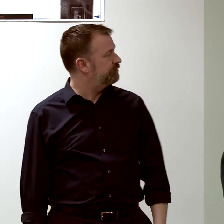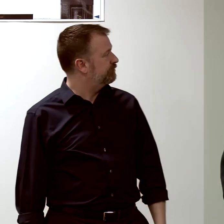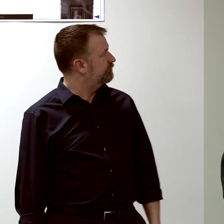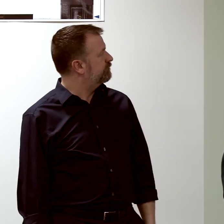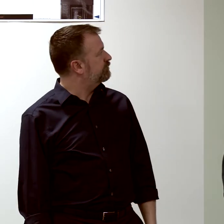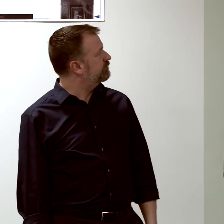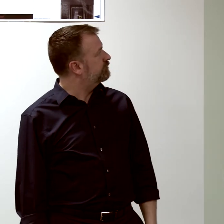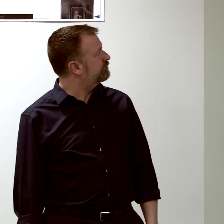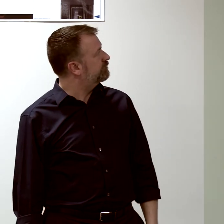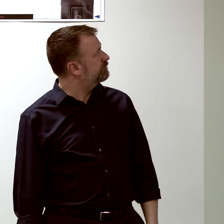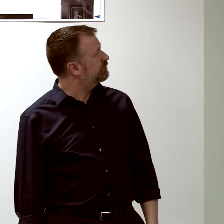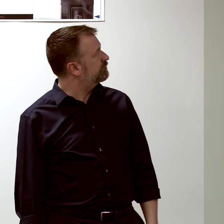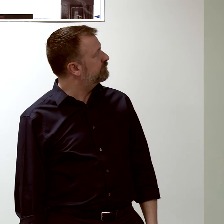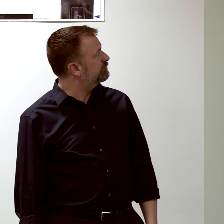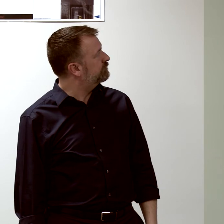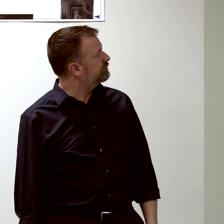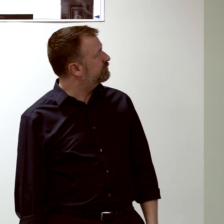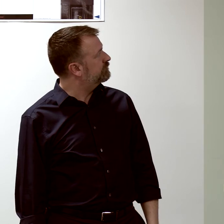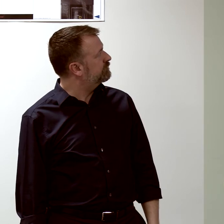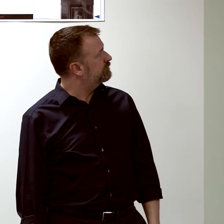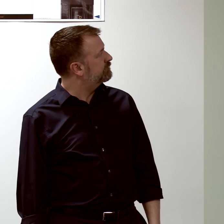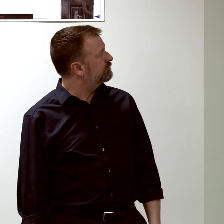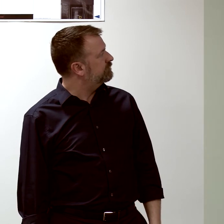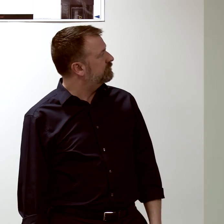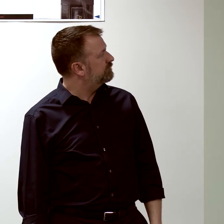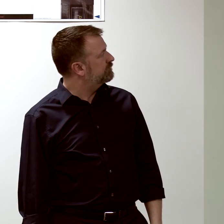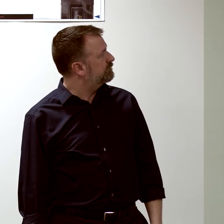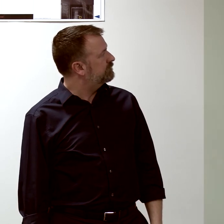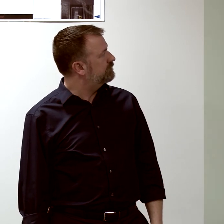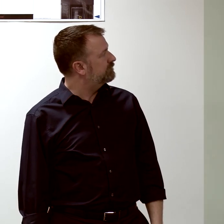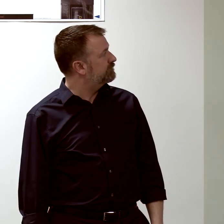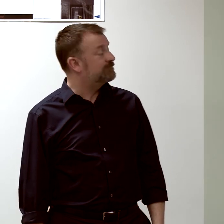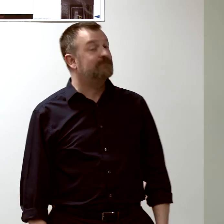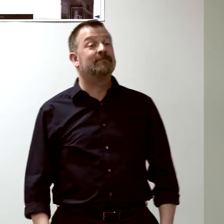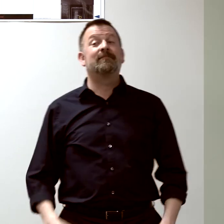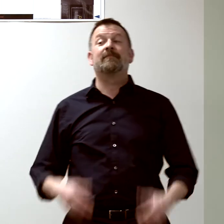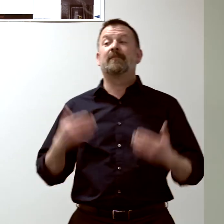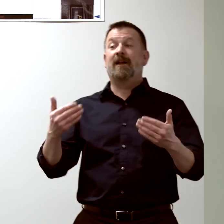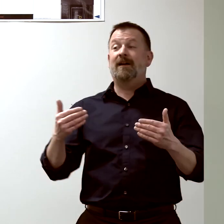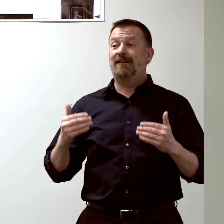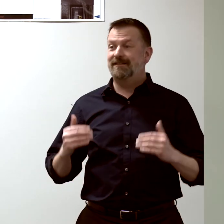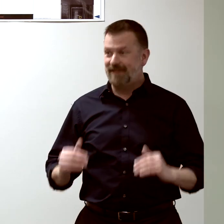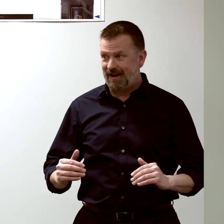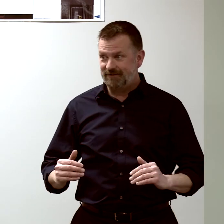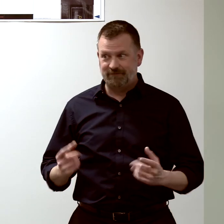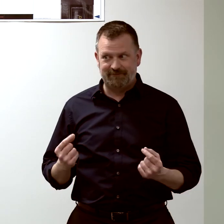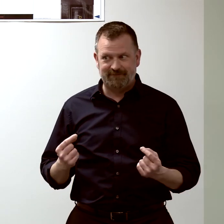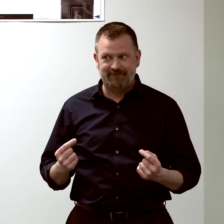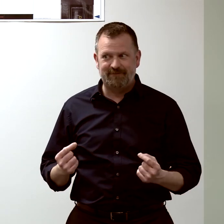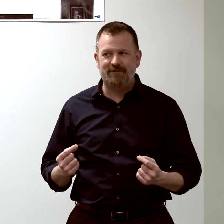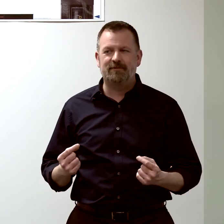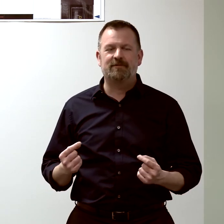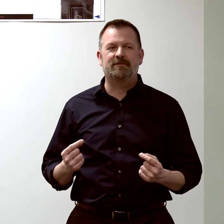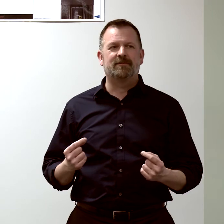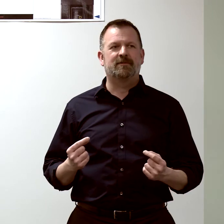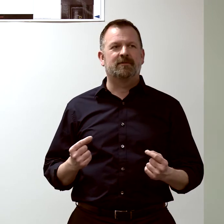and now we can work on predicting what kinds of vaccines we need...